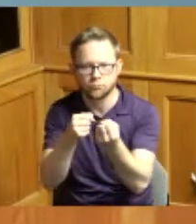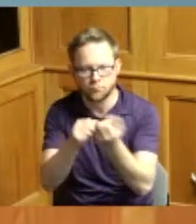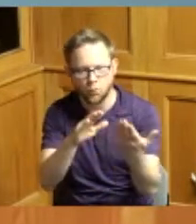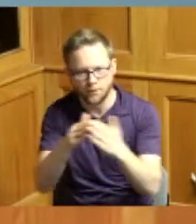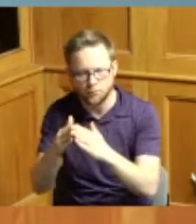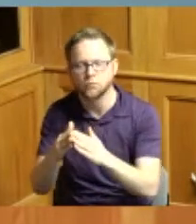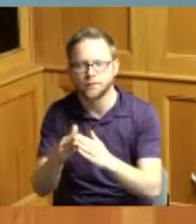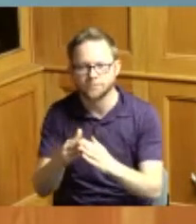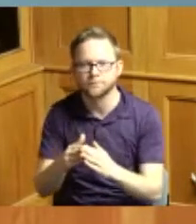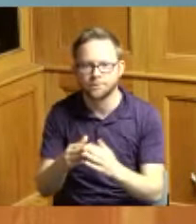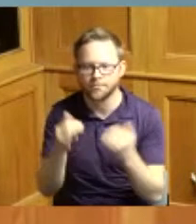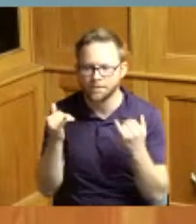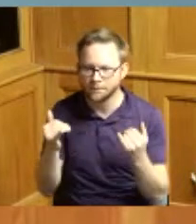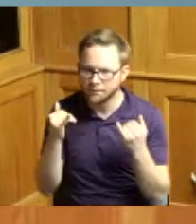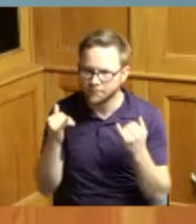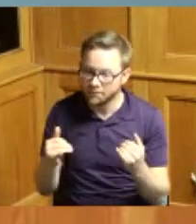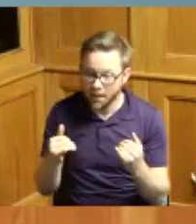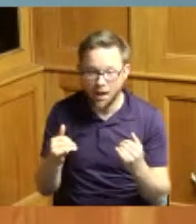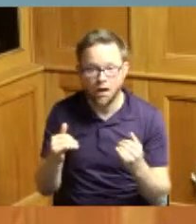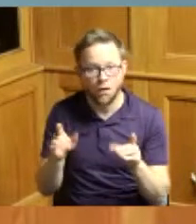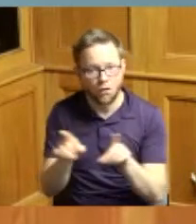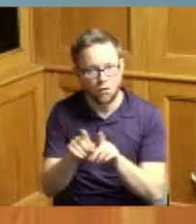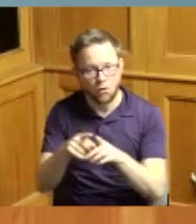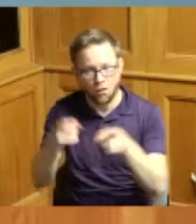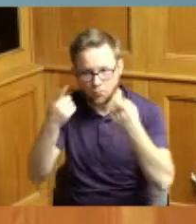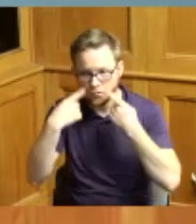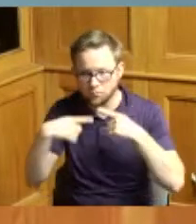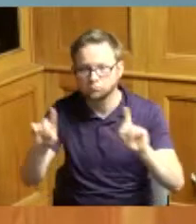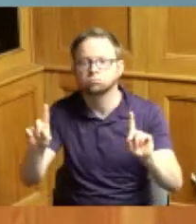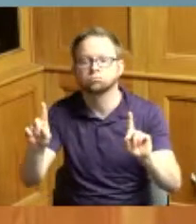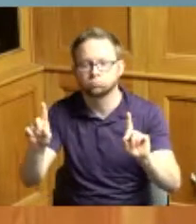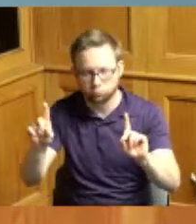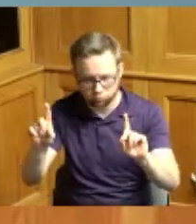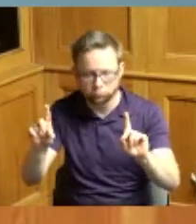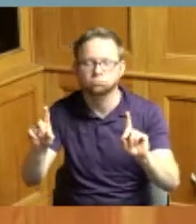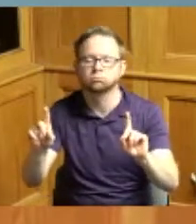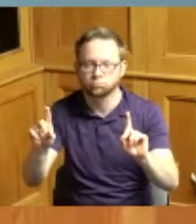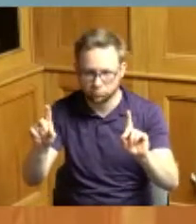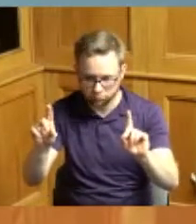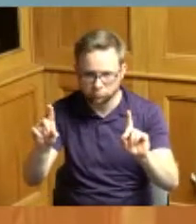now therefore be a further proclaim that the Board of Commissioners of Hamilton County does hear